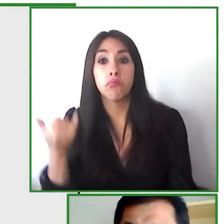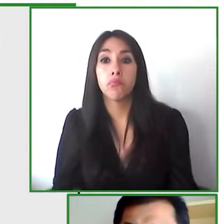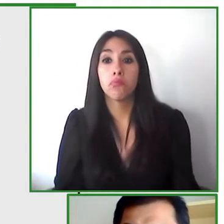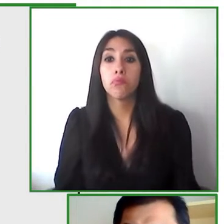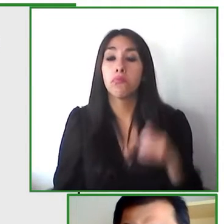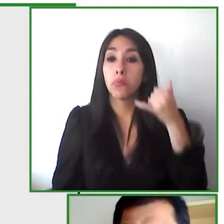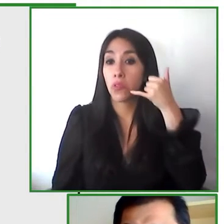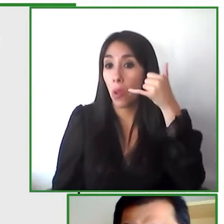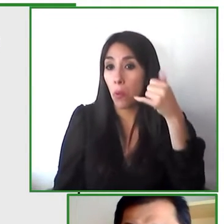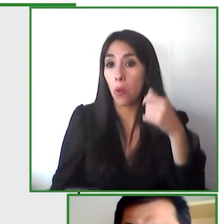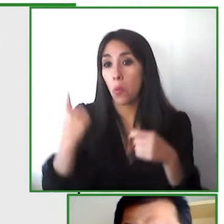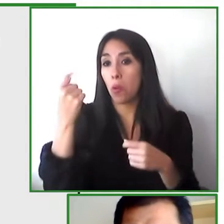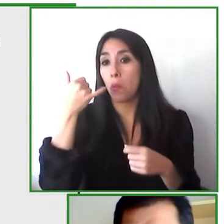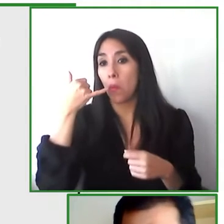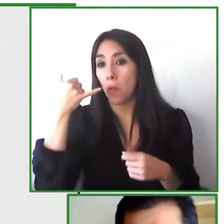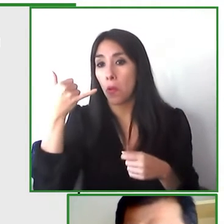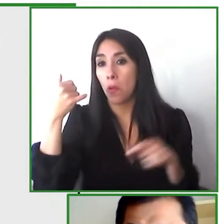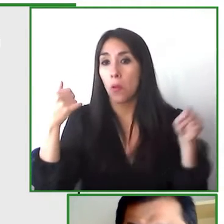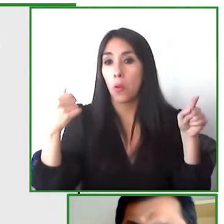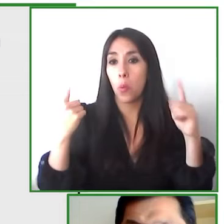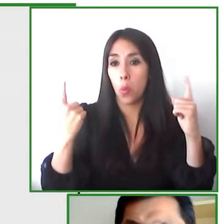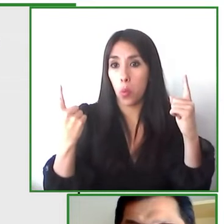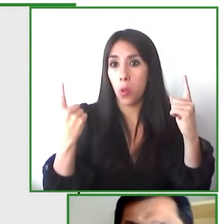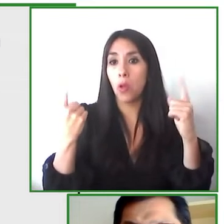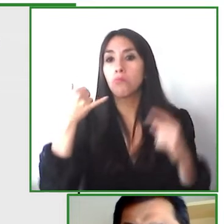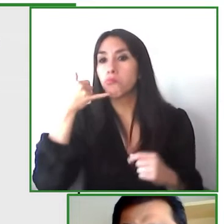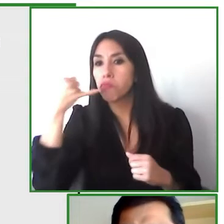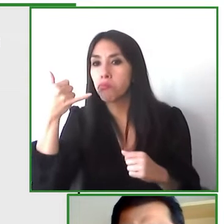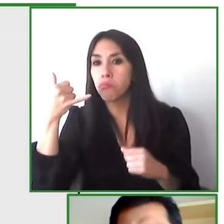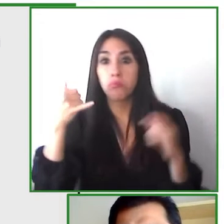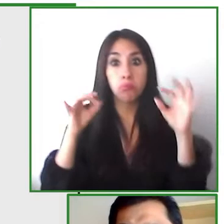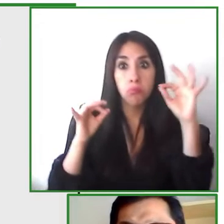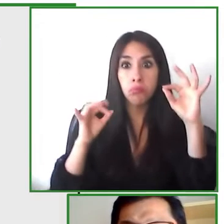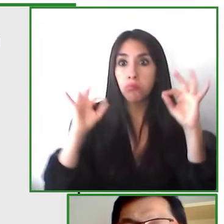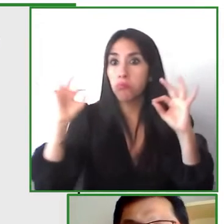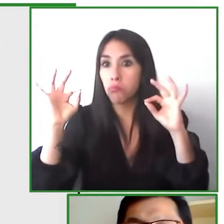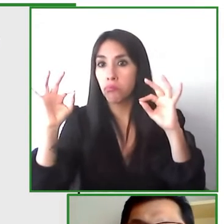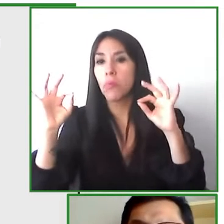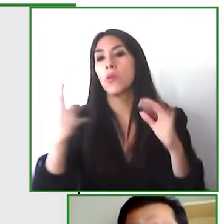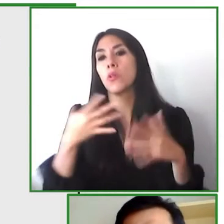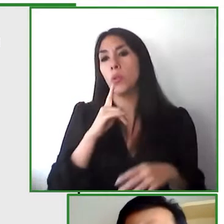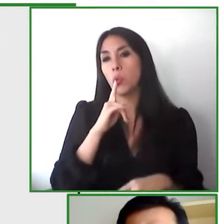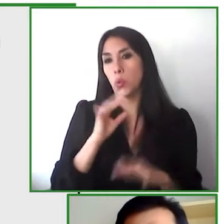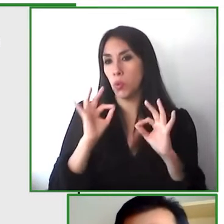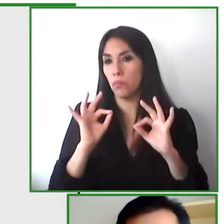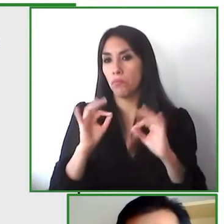change his direction so that he could arrive at his destination